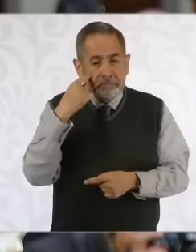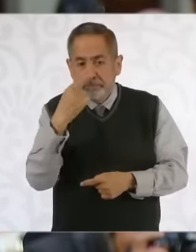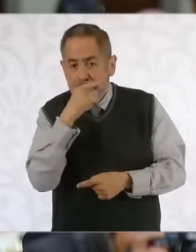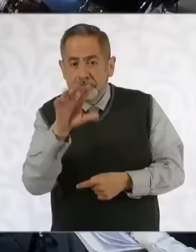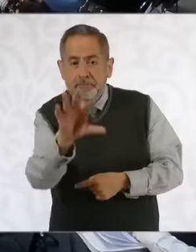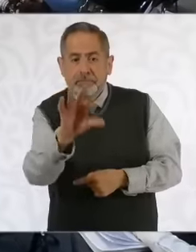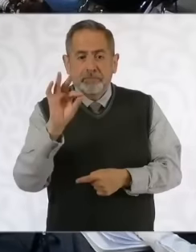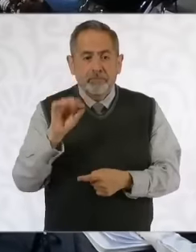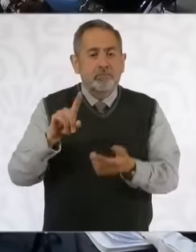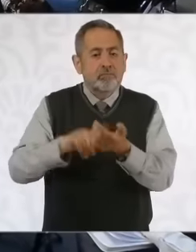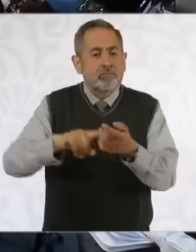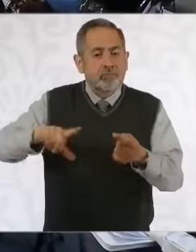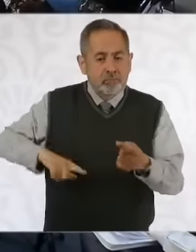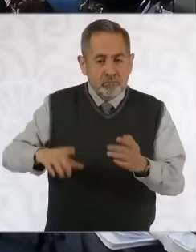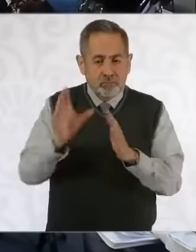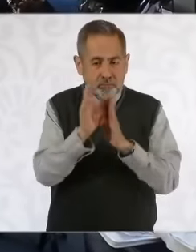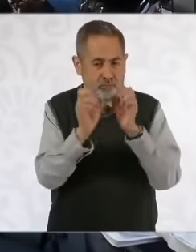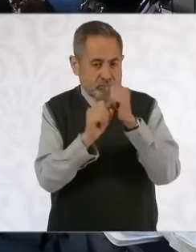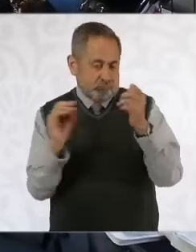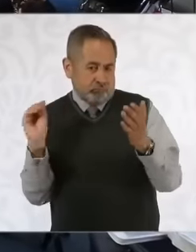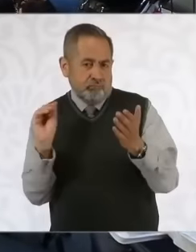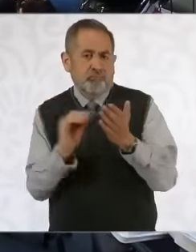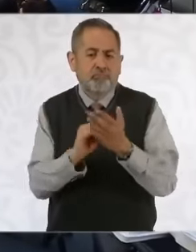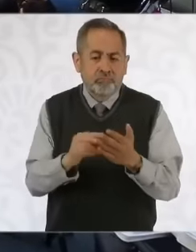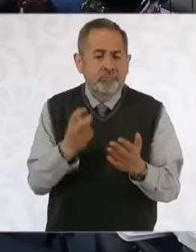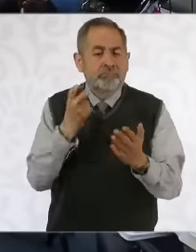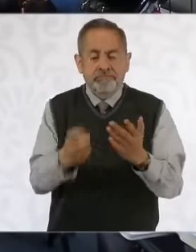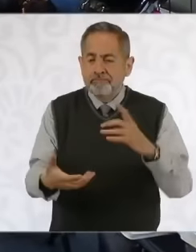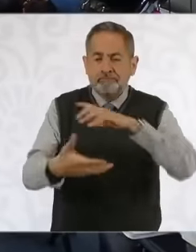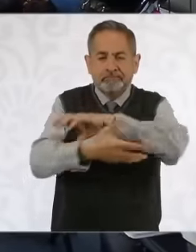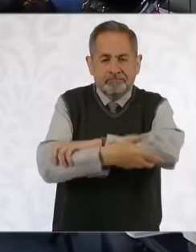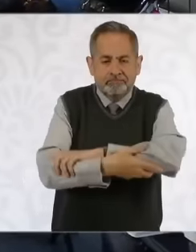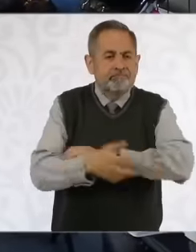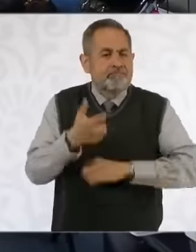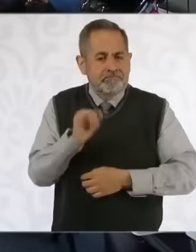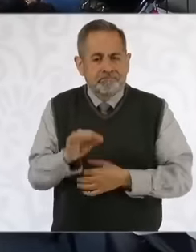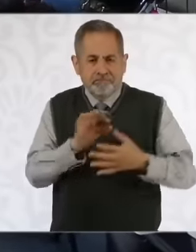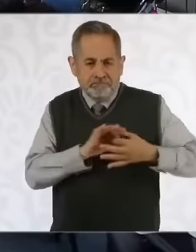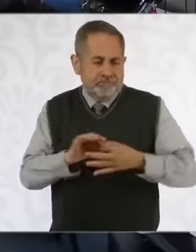government in our Constitution, this pact was thus reflected and they cite article 40 of